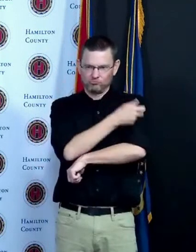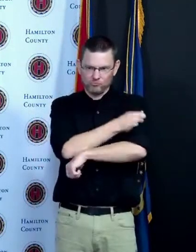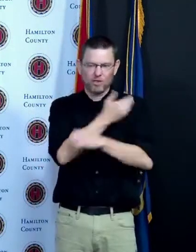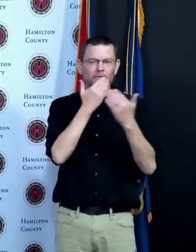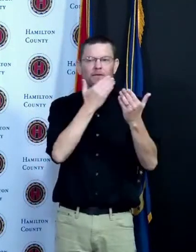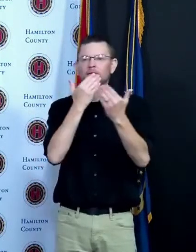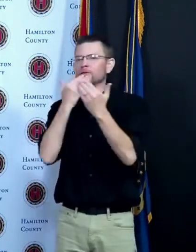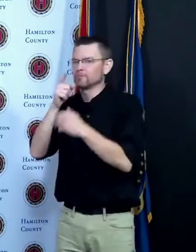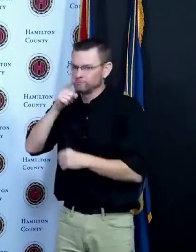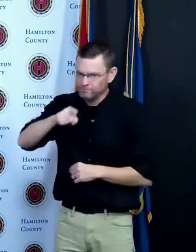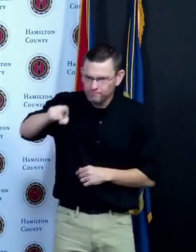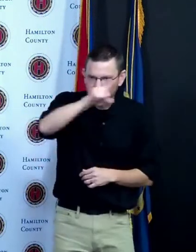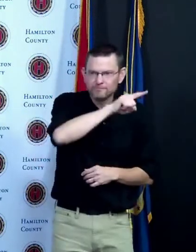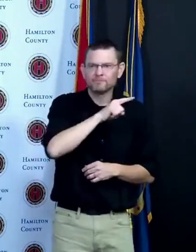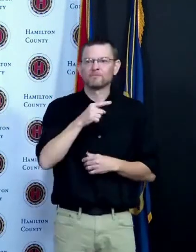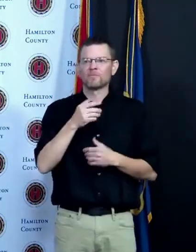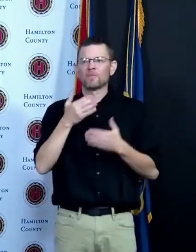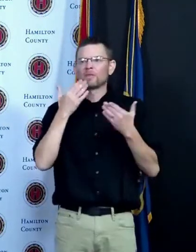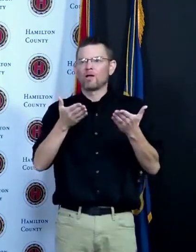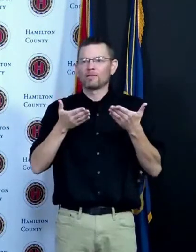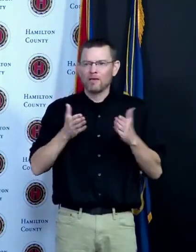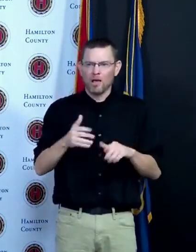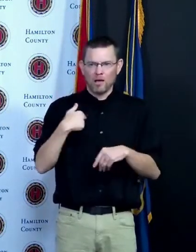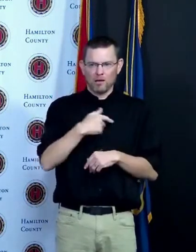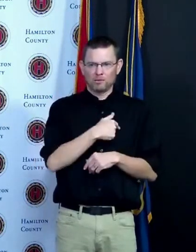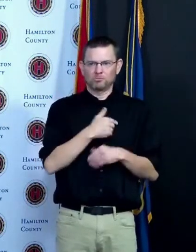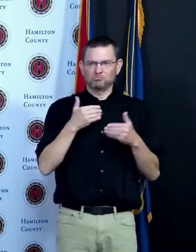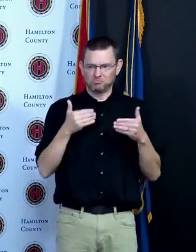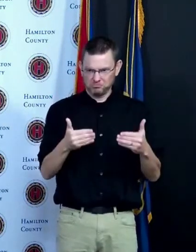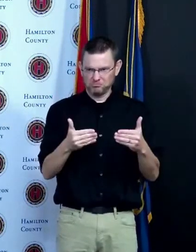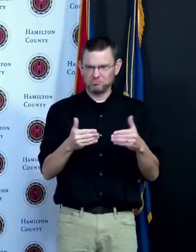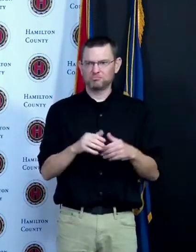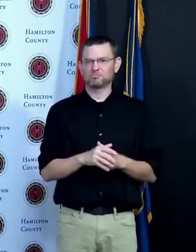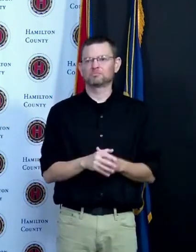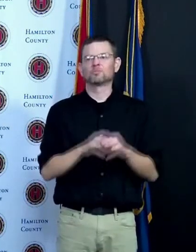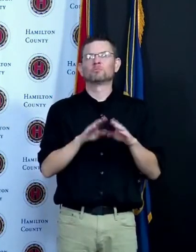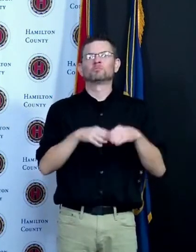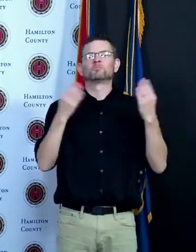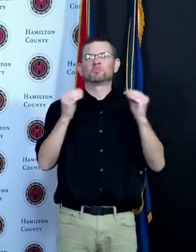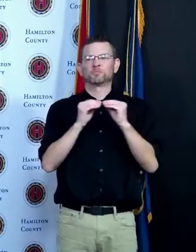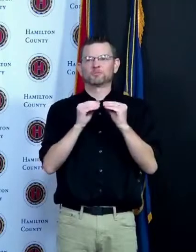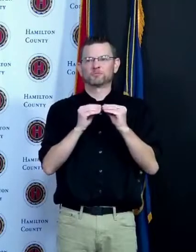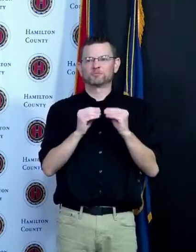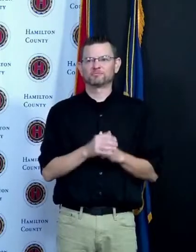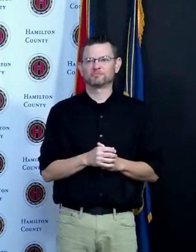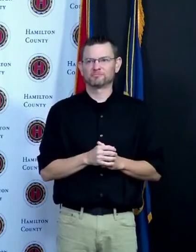allowed us to start to open back up so especially the older folks who have done their part so